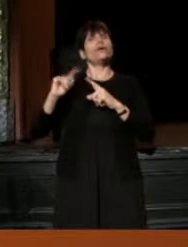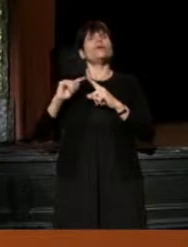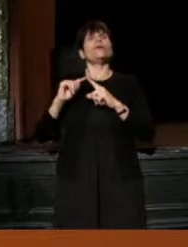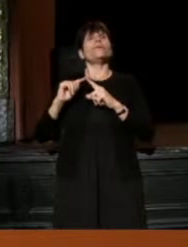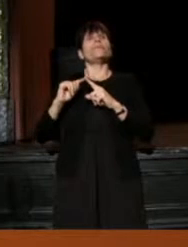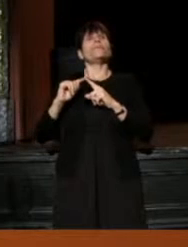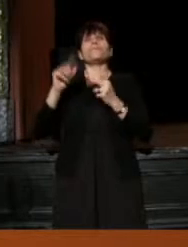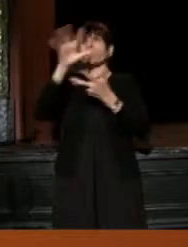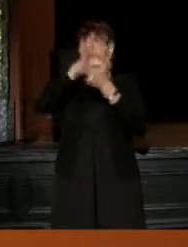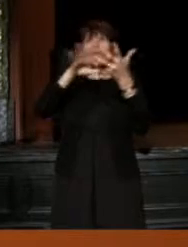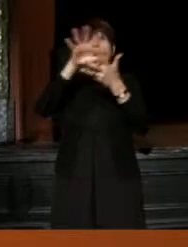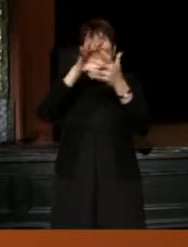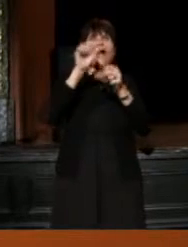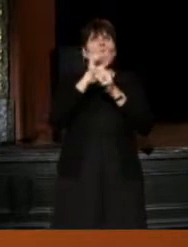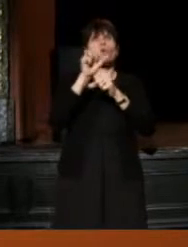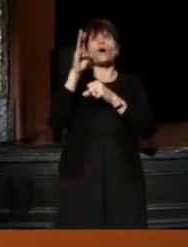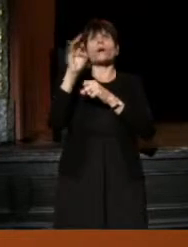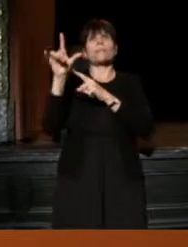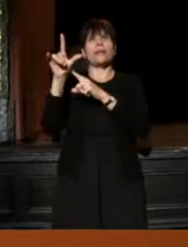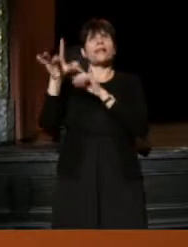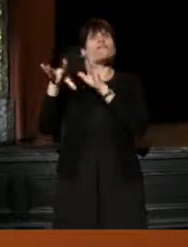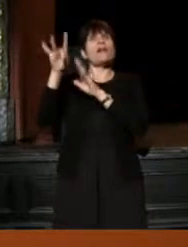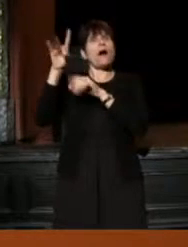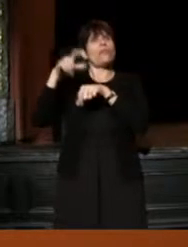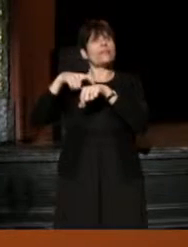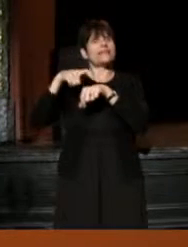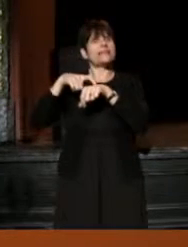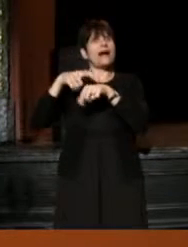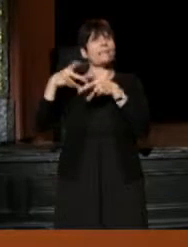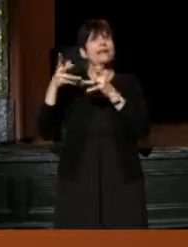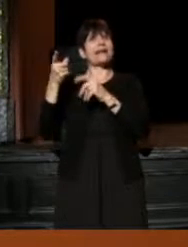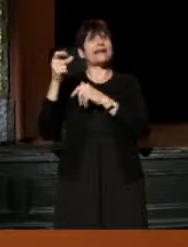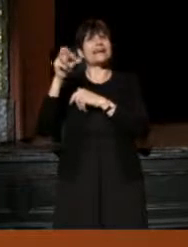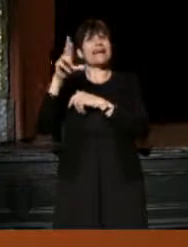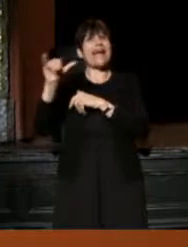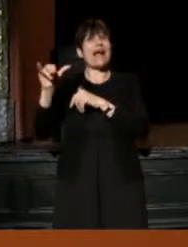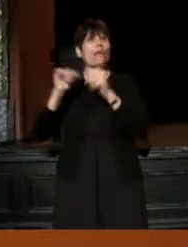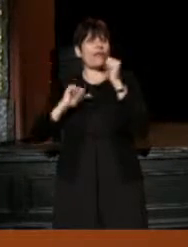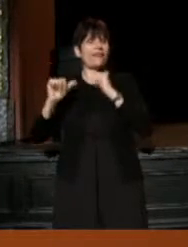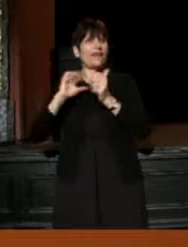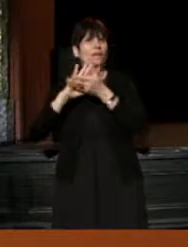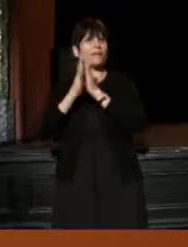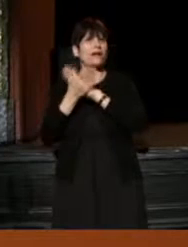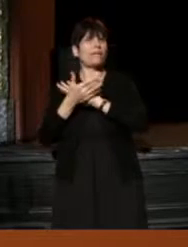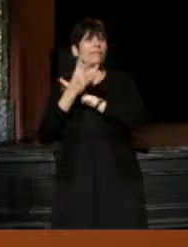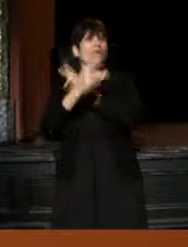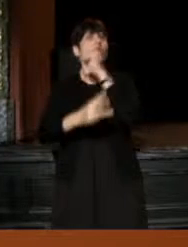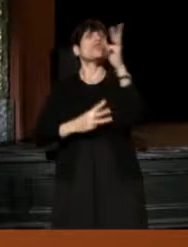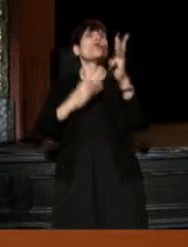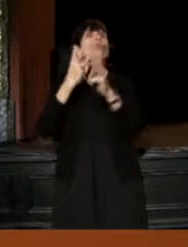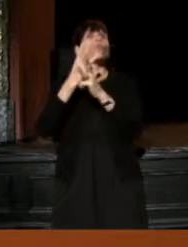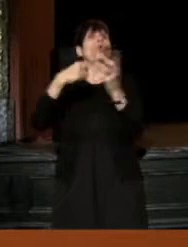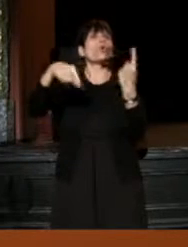And in the midst of all that work, Bill found the time to let The Guthrie Theater be the host for the World Tour of the Royal Shakespeare Company's